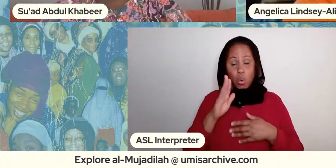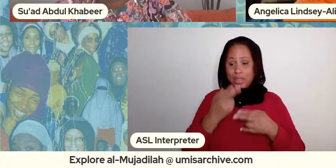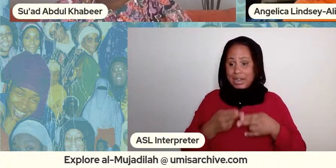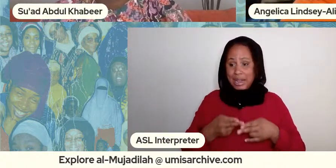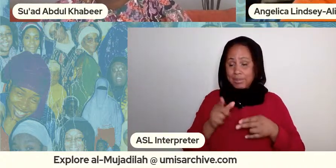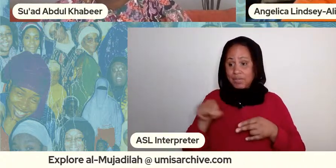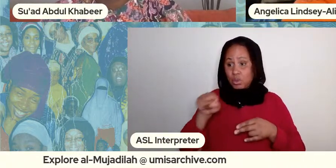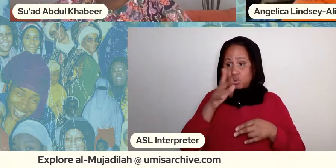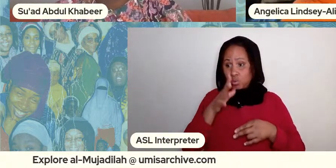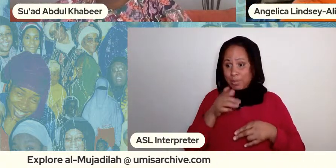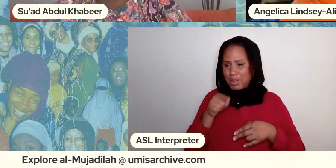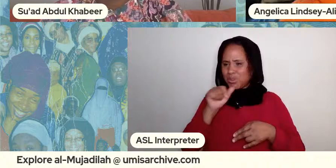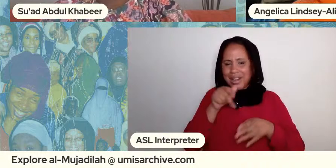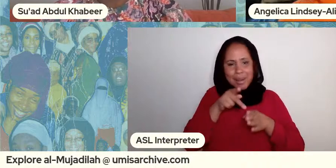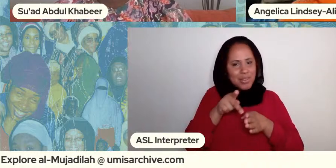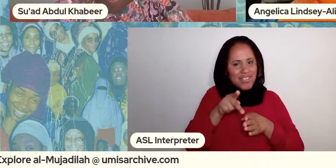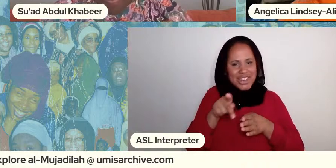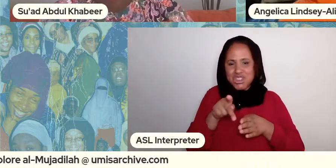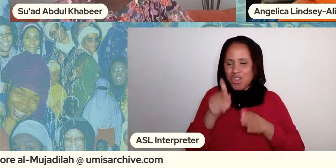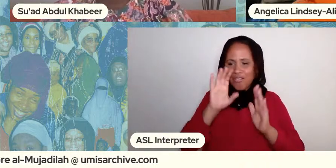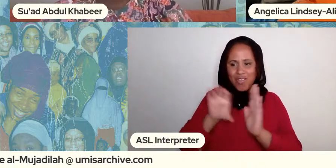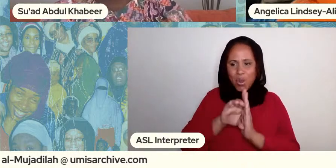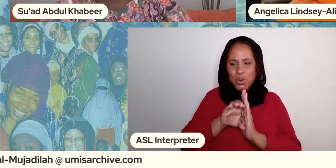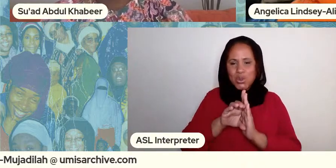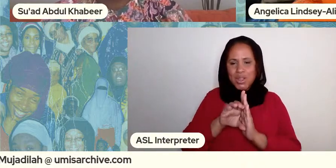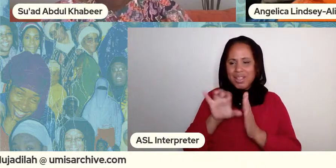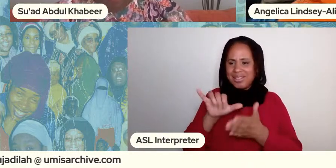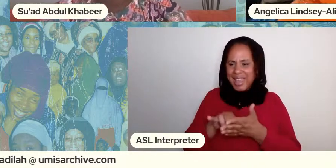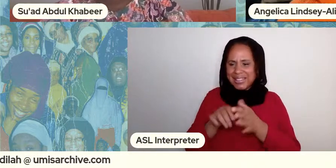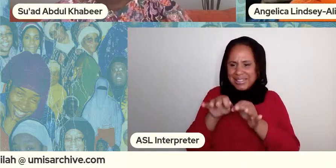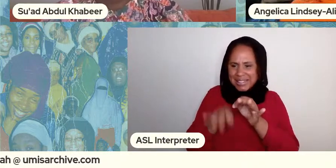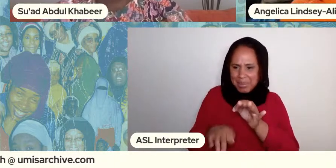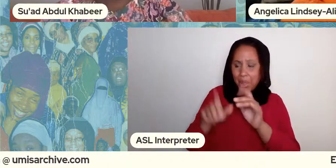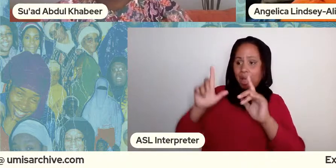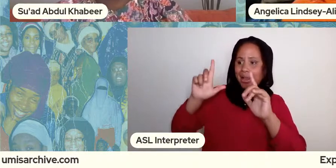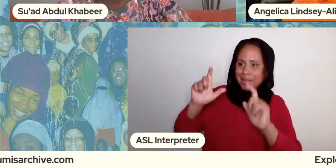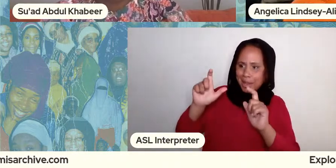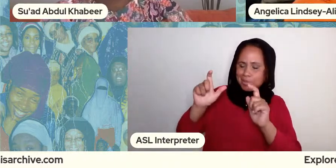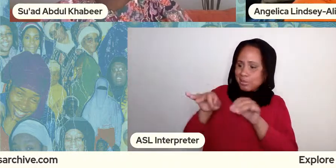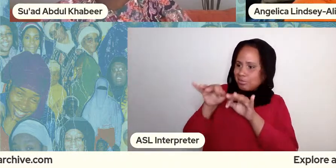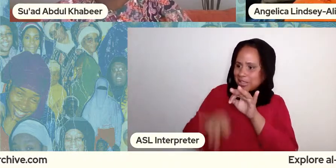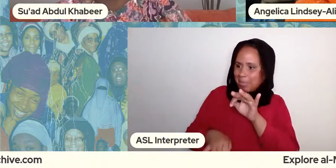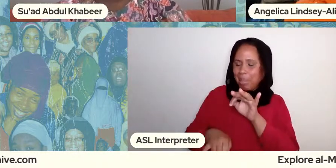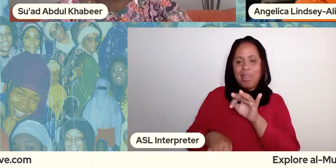photos these are somebody's polaroid or somebody that took the camera and got it printed and got